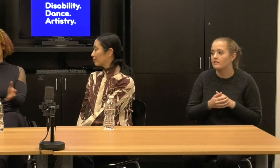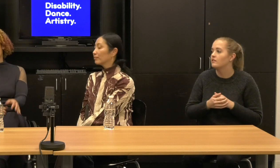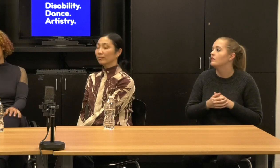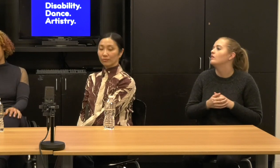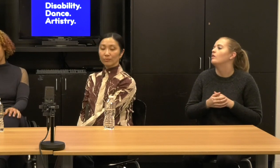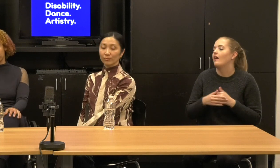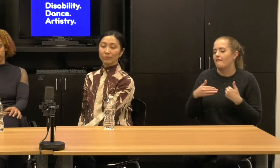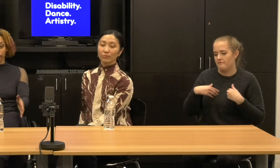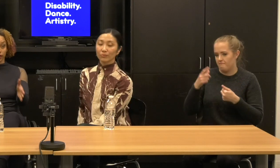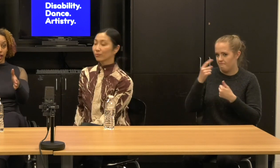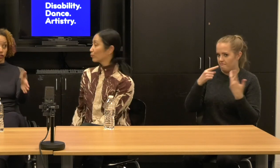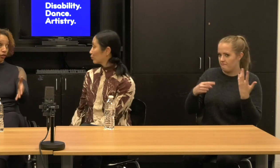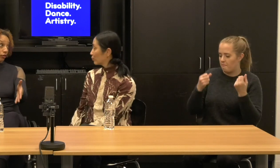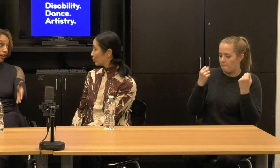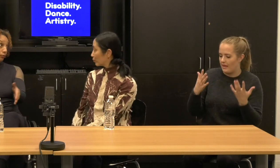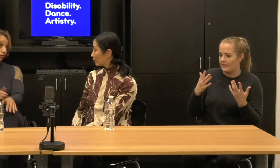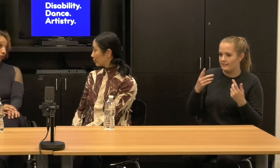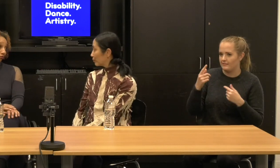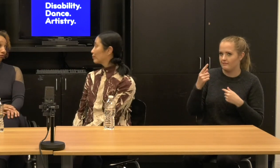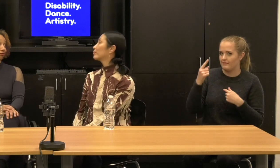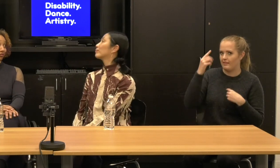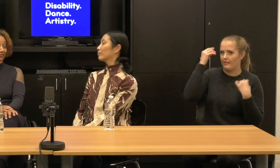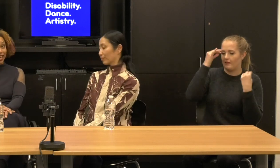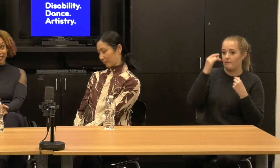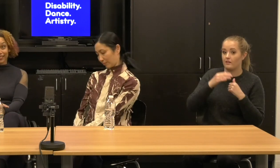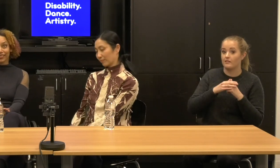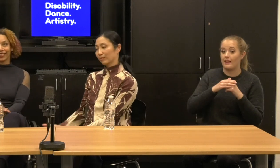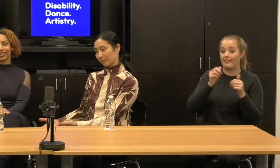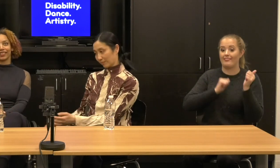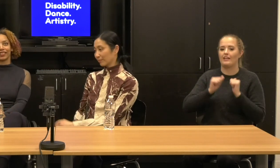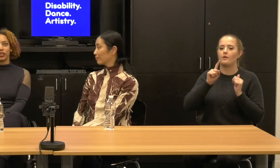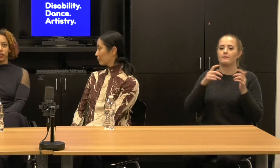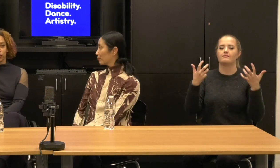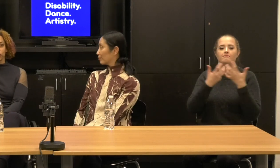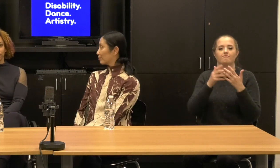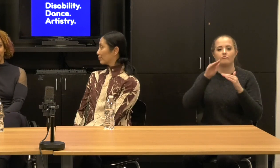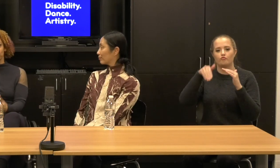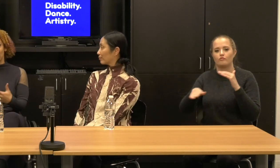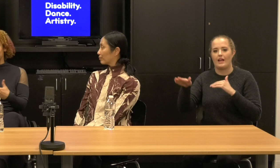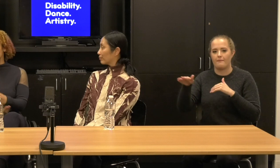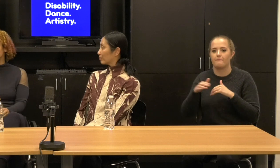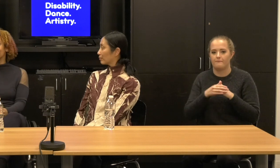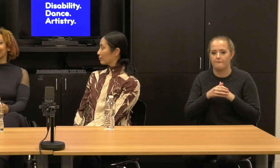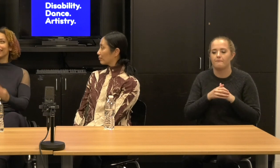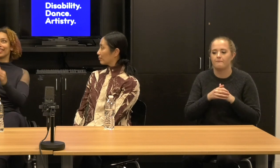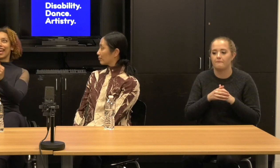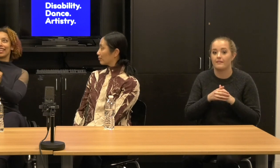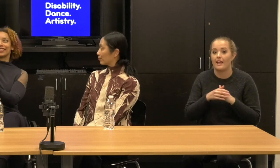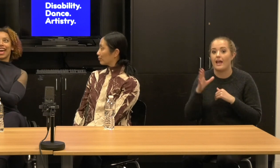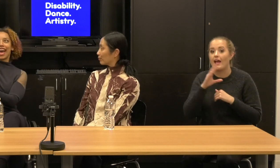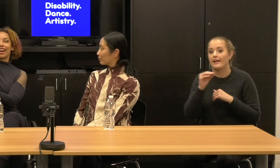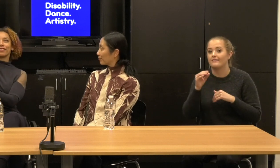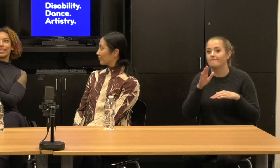I mean, the theater has to hold the ramp and news flash shephard the theater has to have